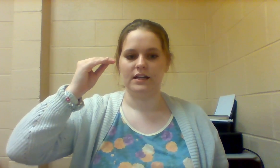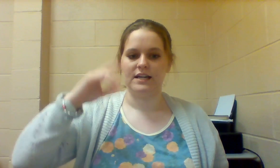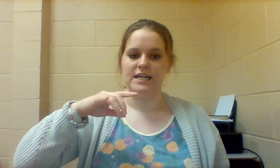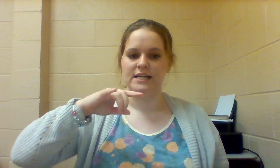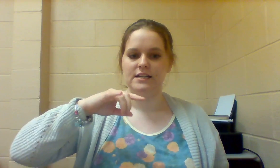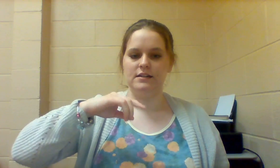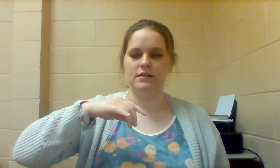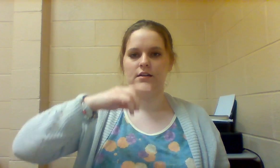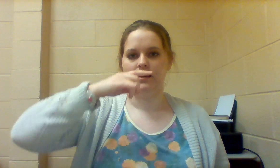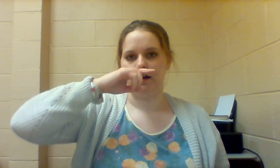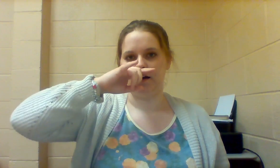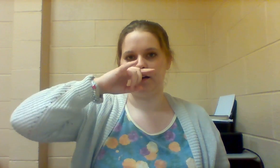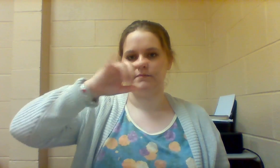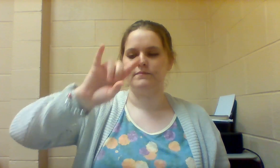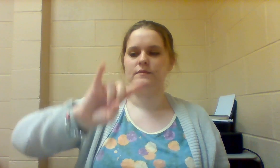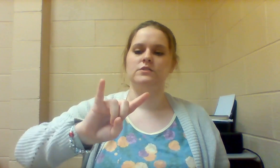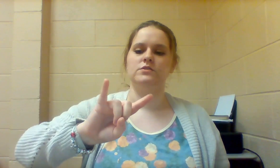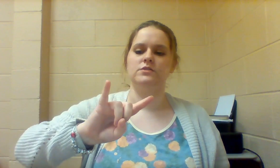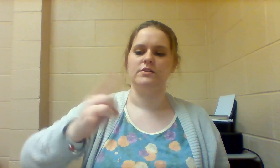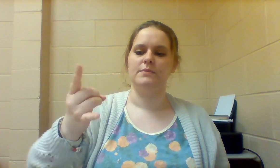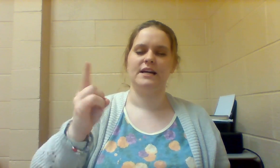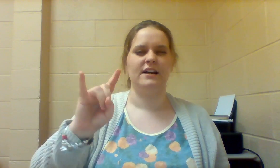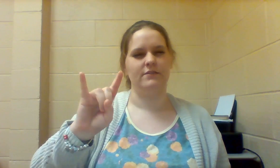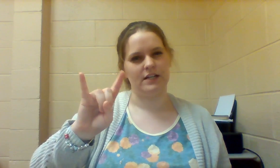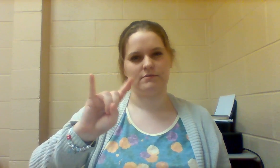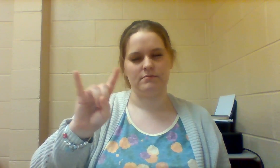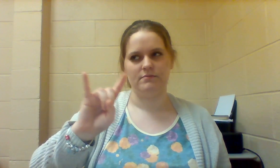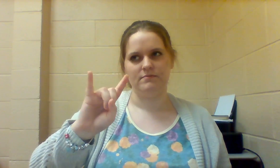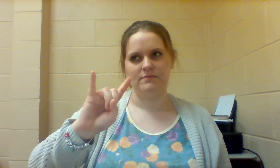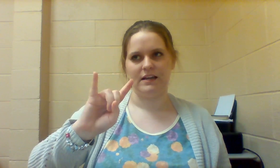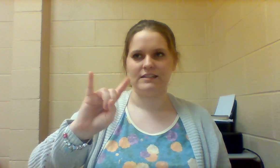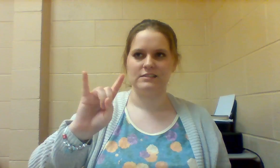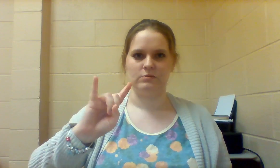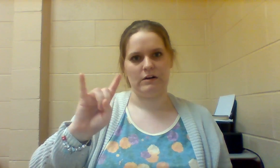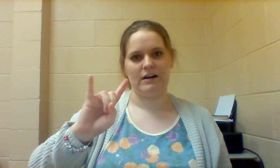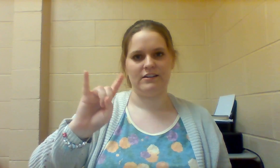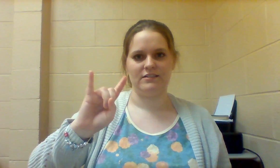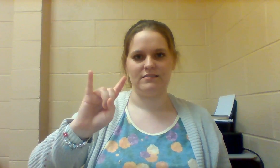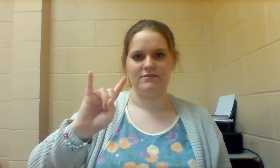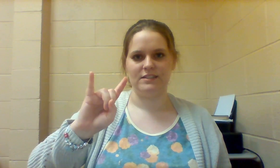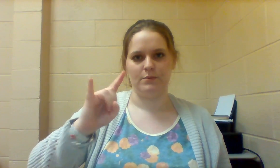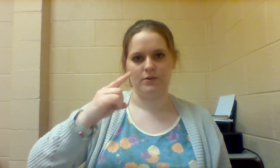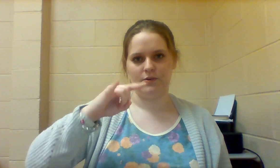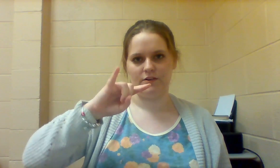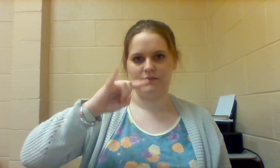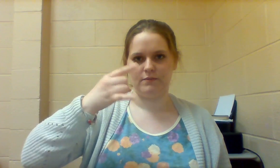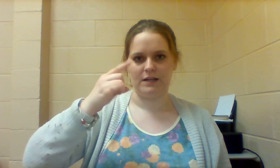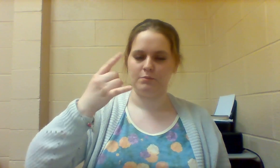KID so make kind of like I guess the "rocker symbol"